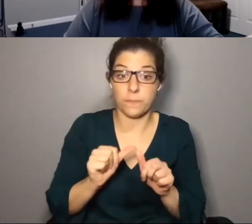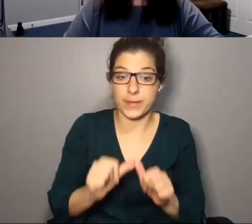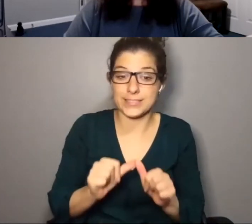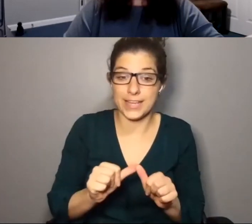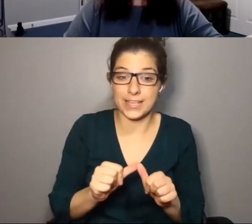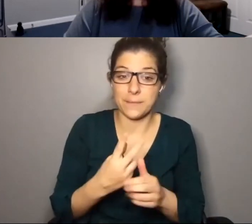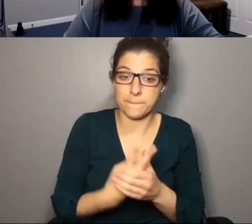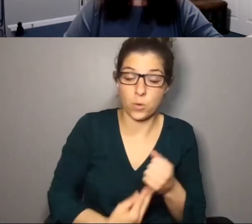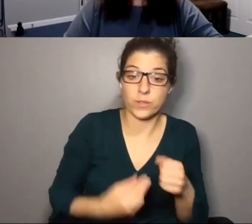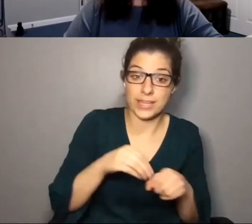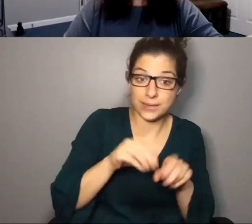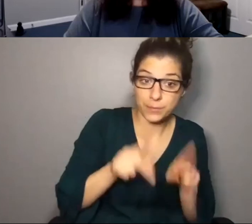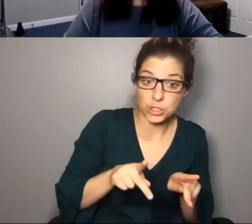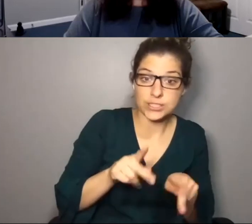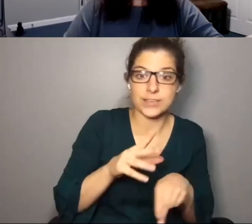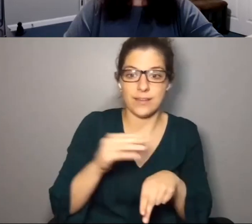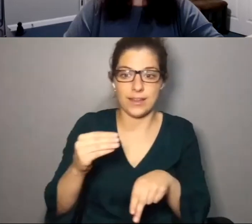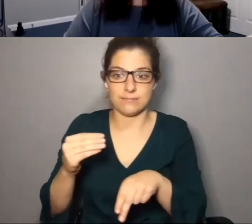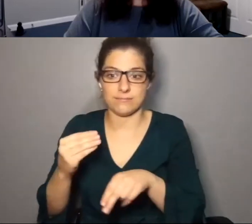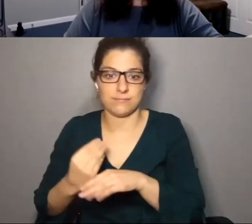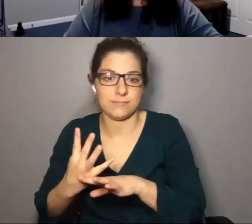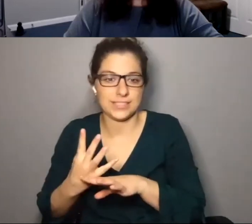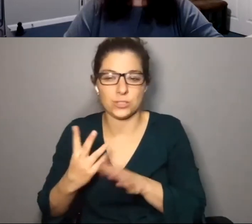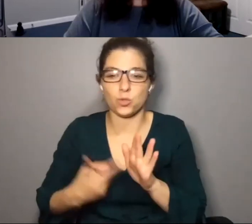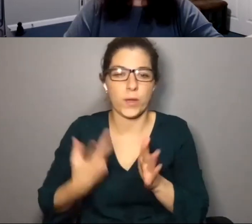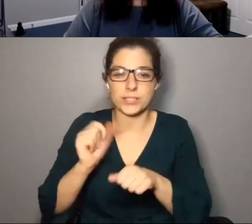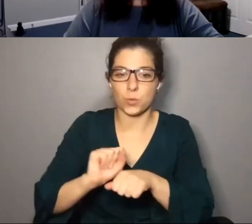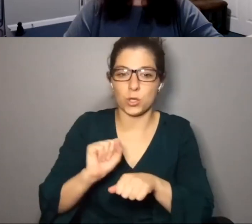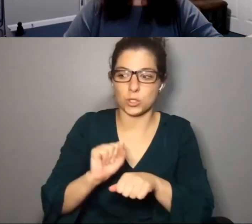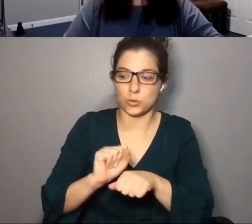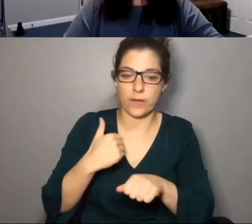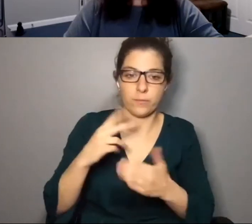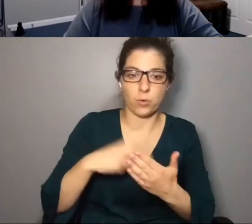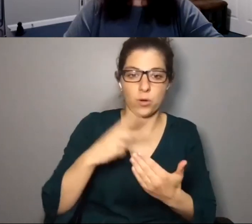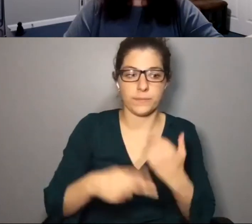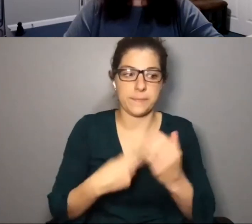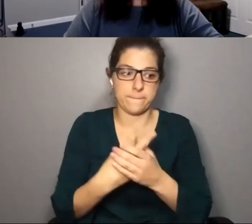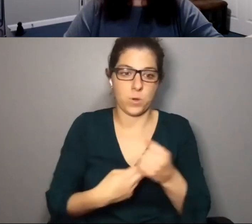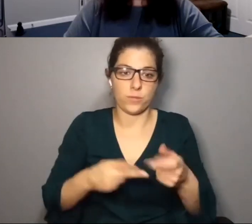maintain both in-person and virtual. It's twice the work, you know, to maintain programs in both spaces.